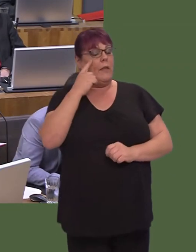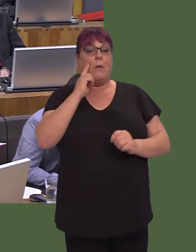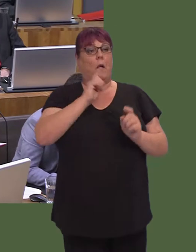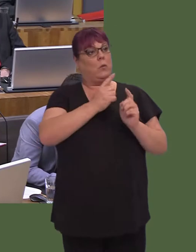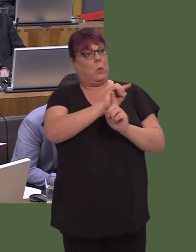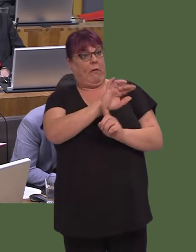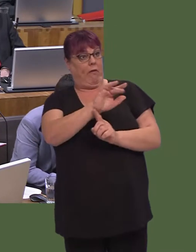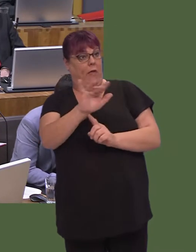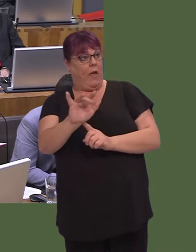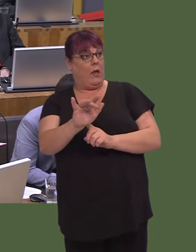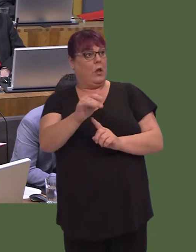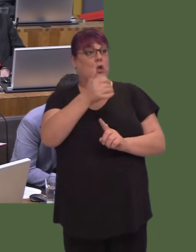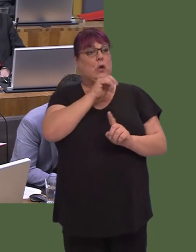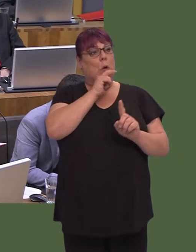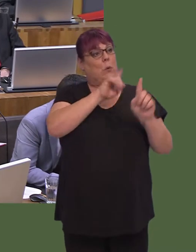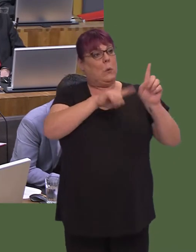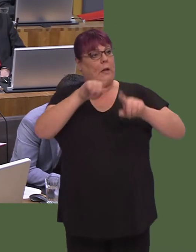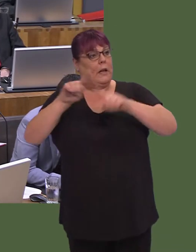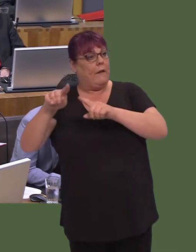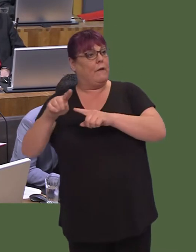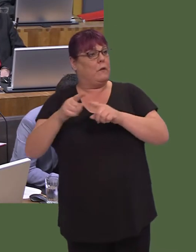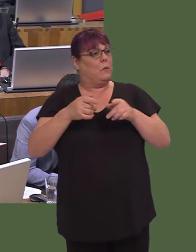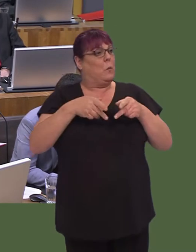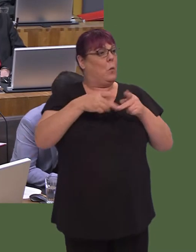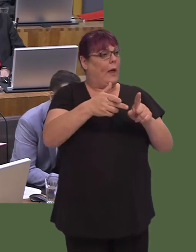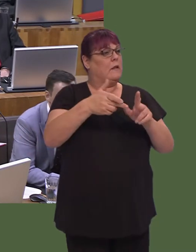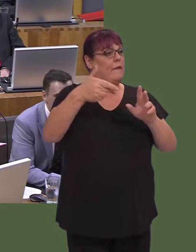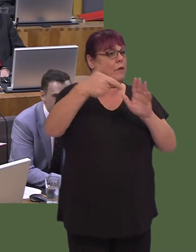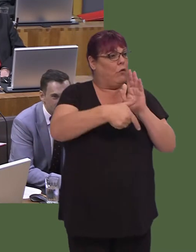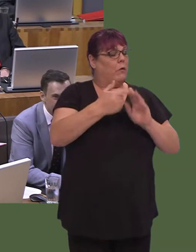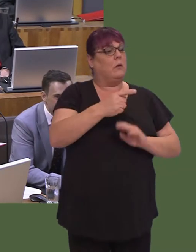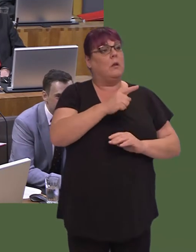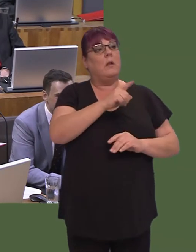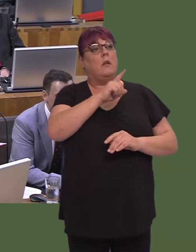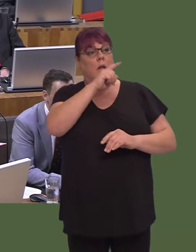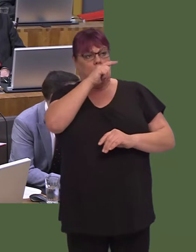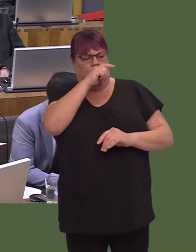of reducing our carbon footprint. That's why, of course, we've seen biomass plants around Wales.